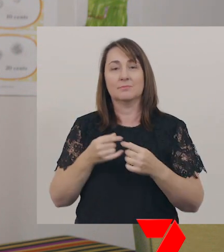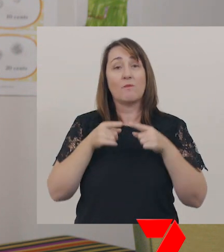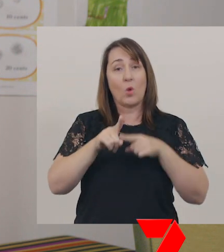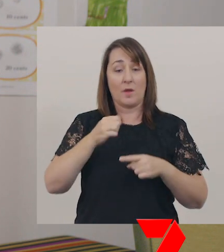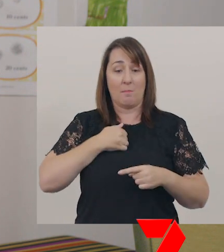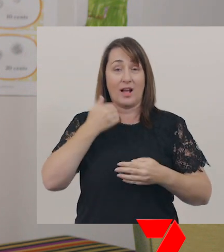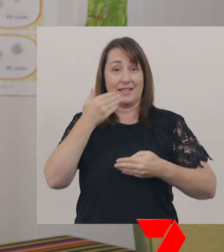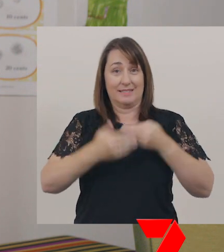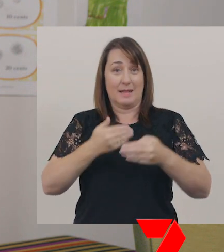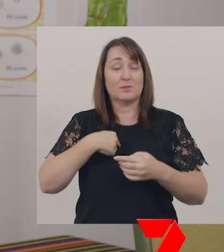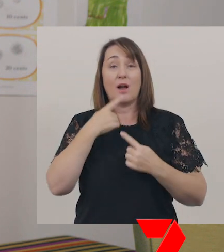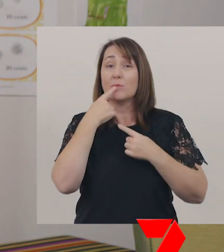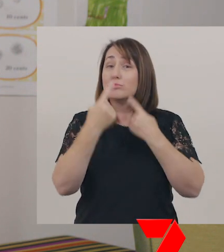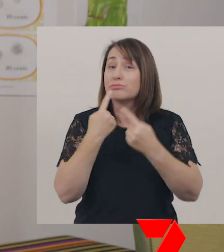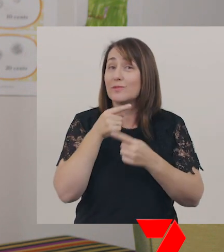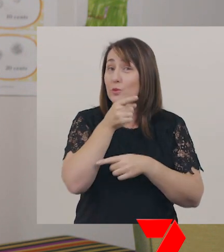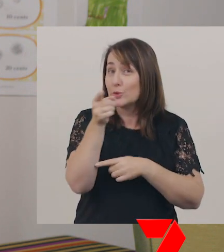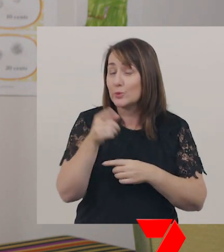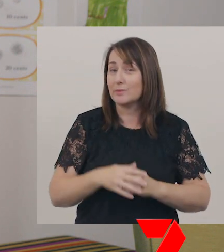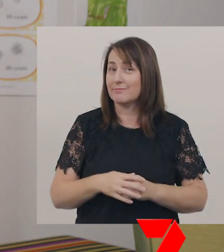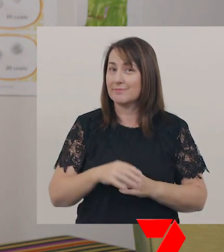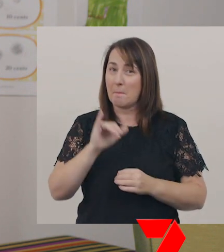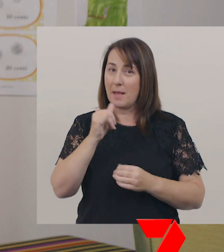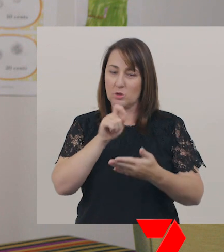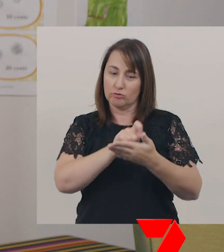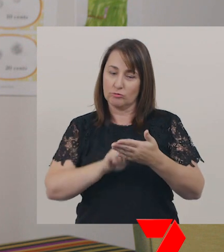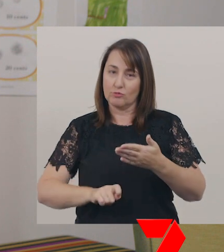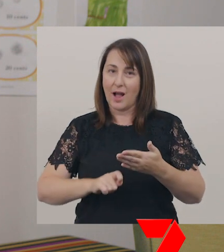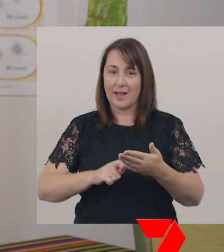You could also try writing a procedure for making your favourite food,